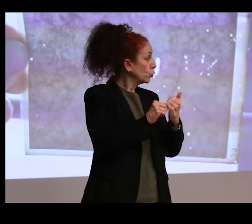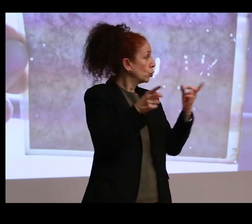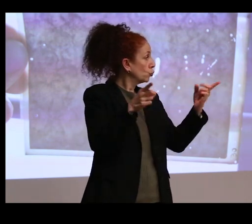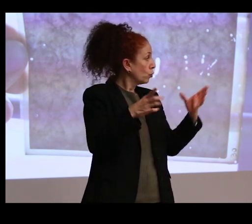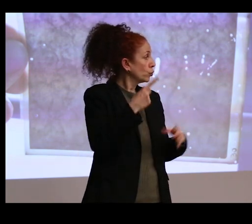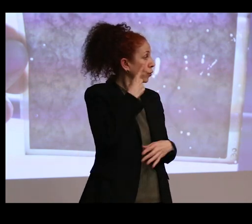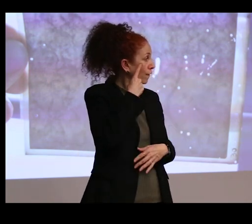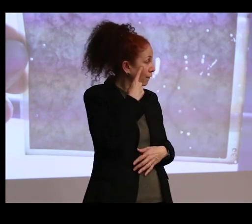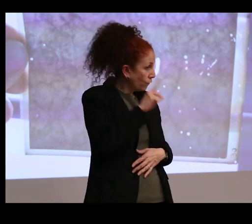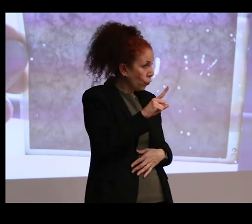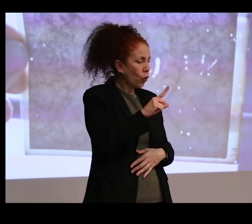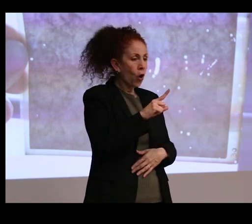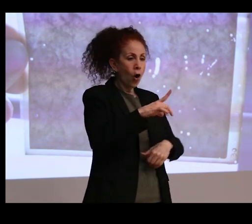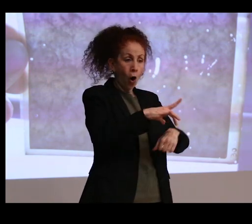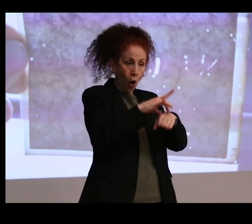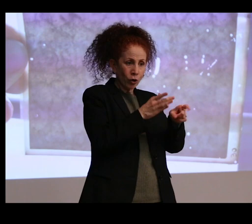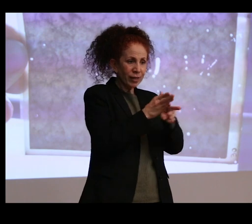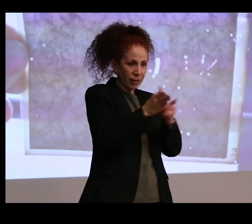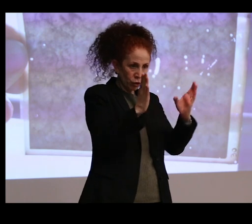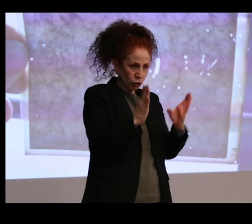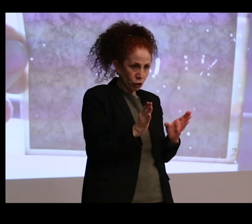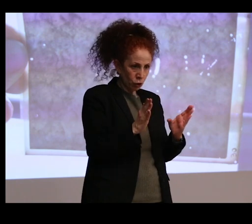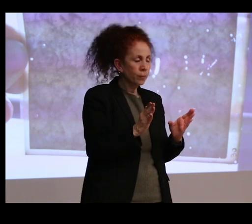Archaeological Museum, and it's mostly archaeological material